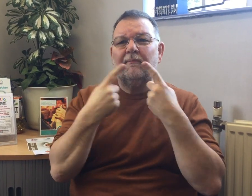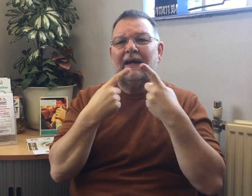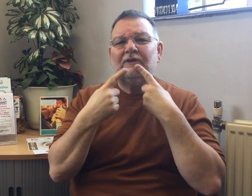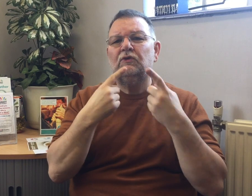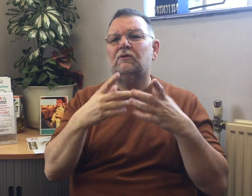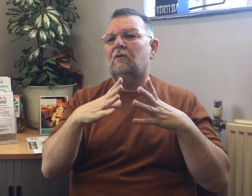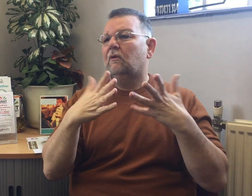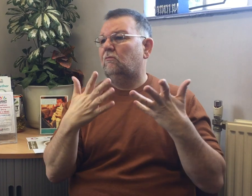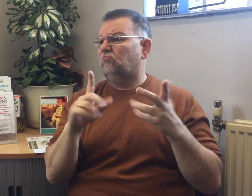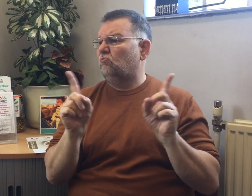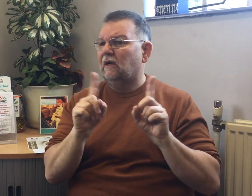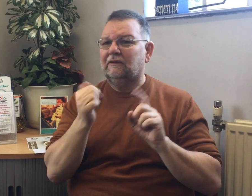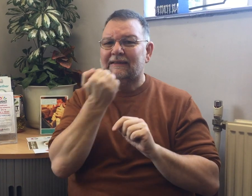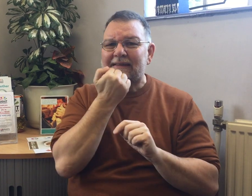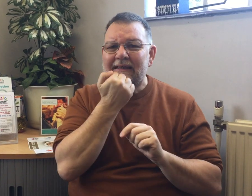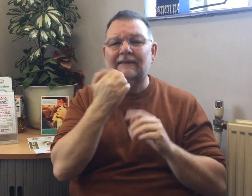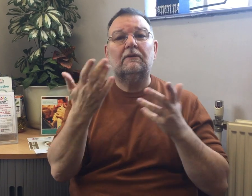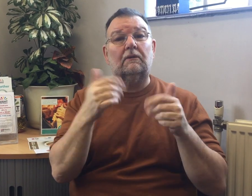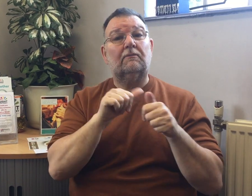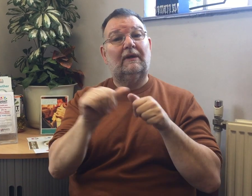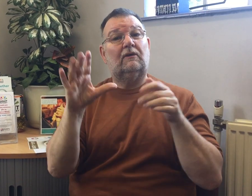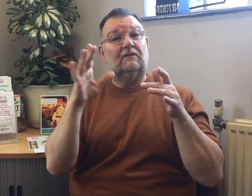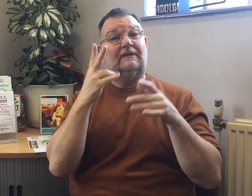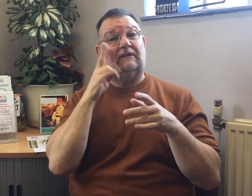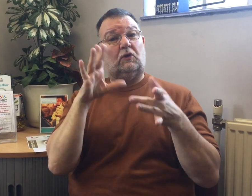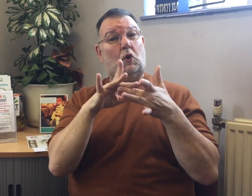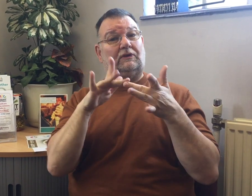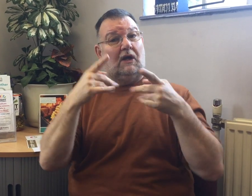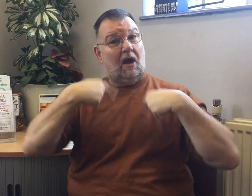If you would like more information on dates and location then please contact us directly